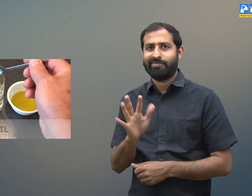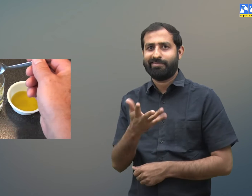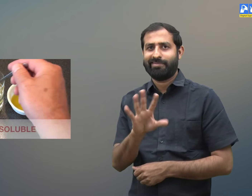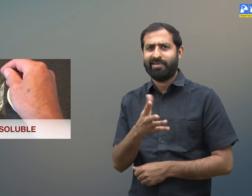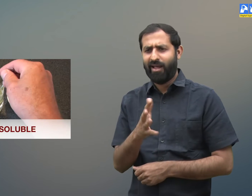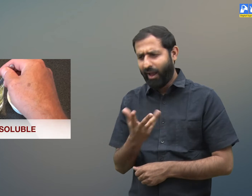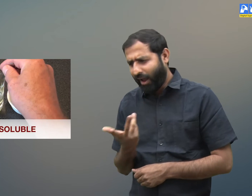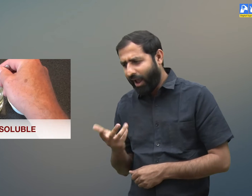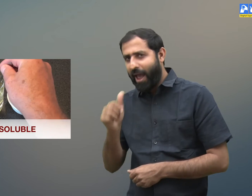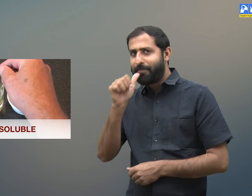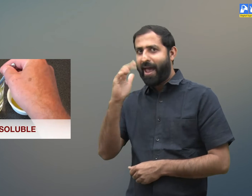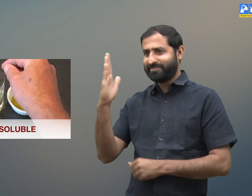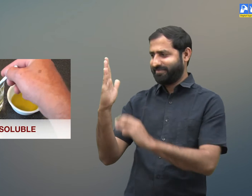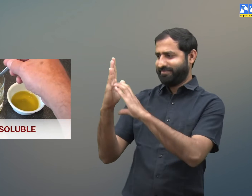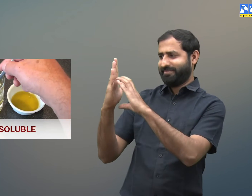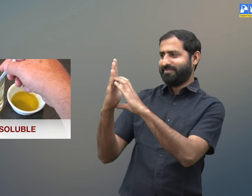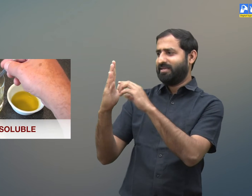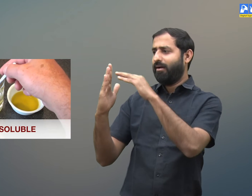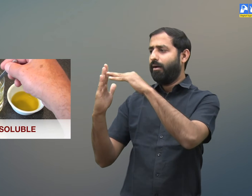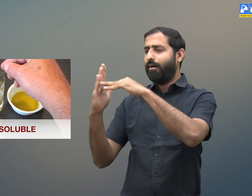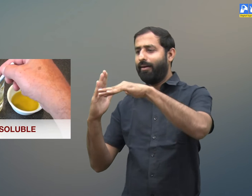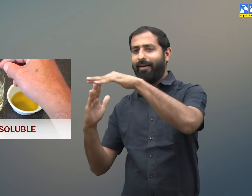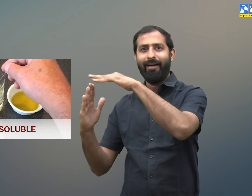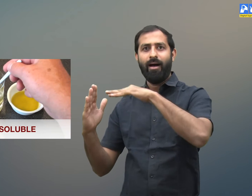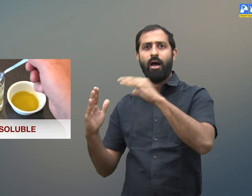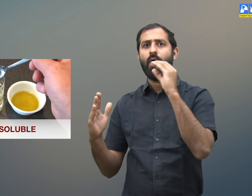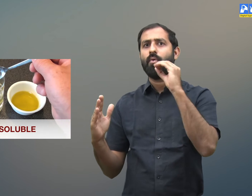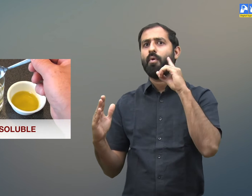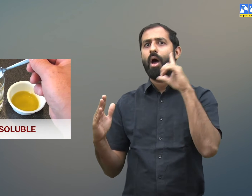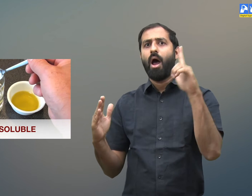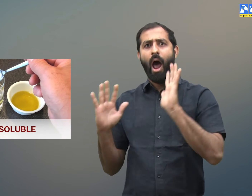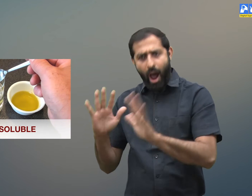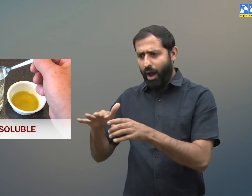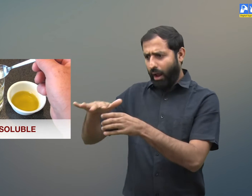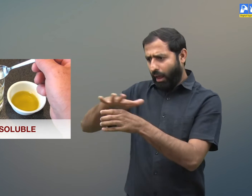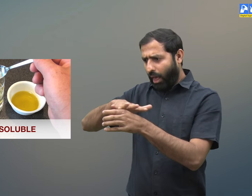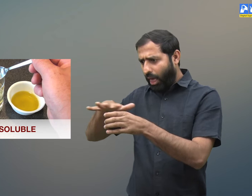that the oil won't dissolve in water. It will just float on top of the water.